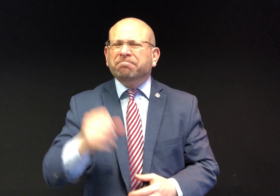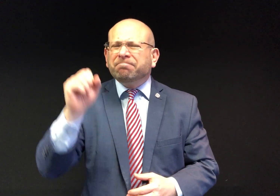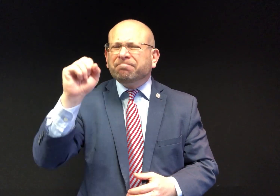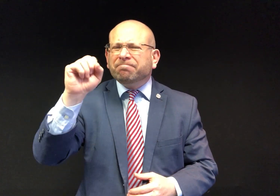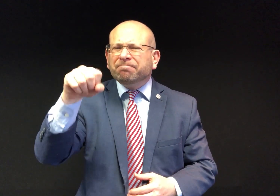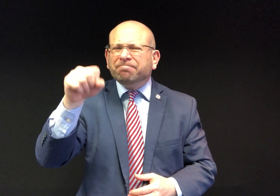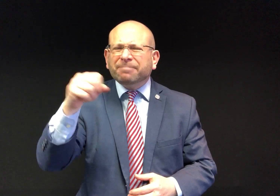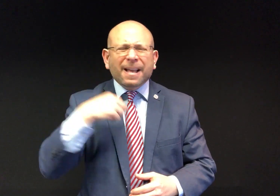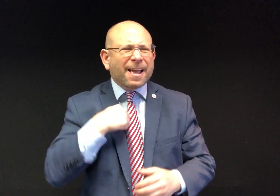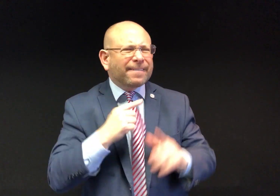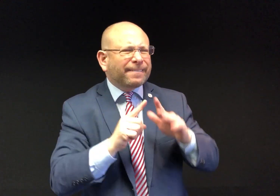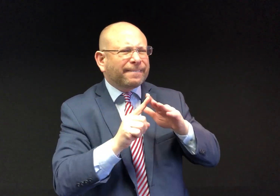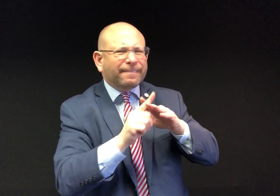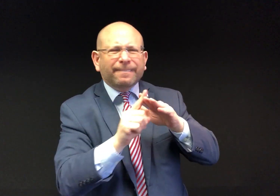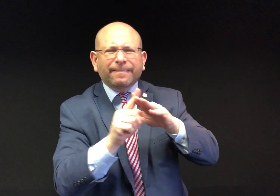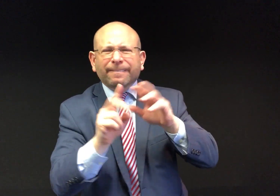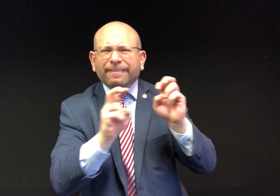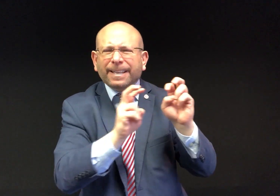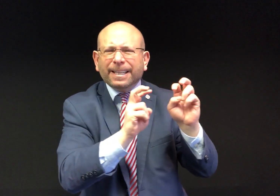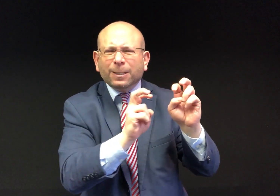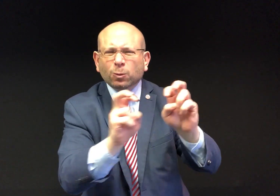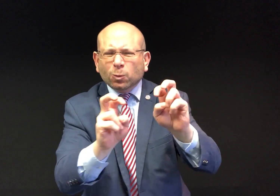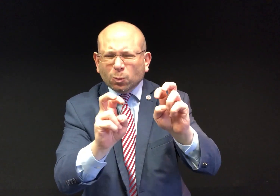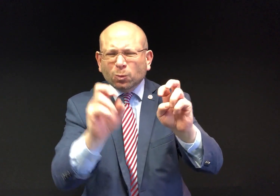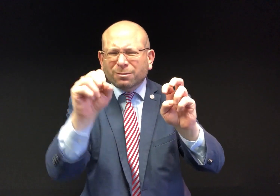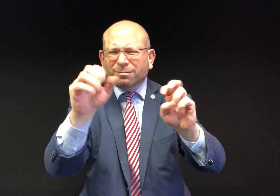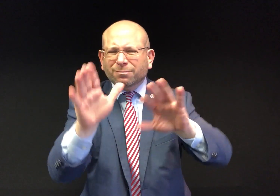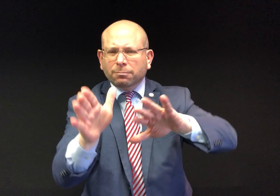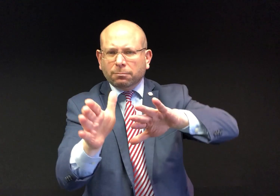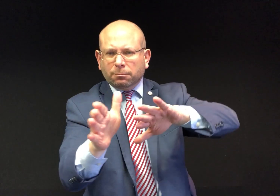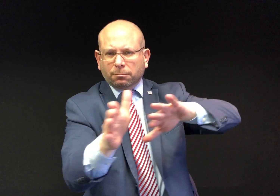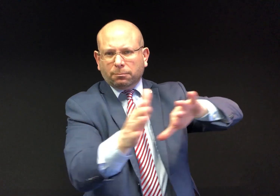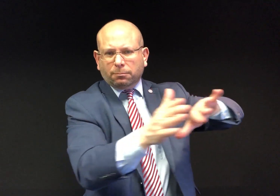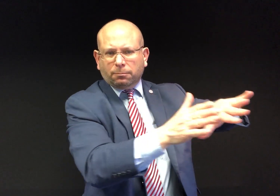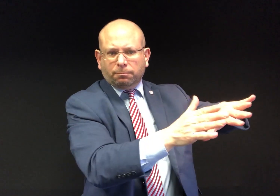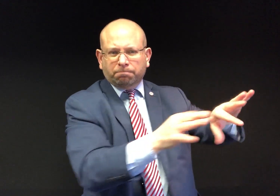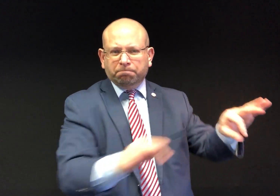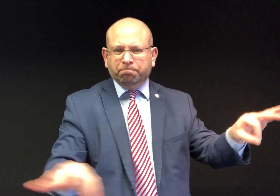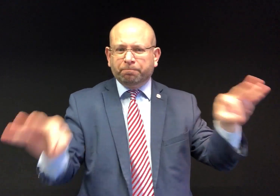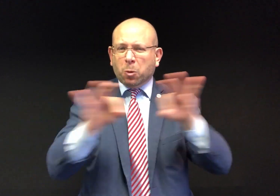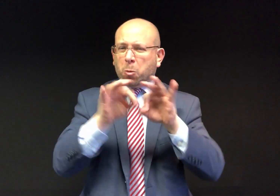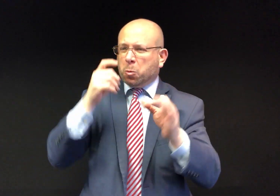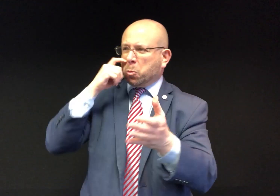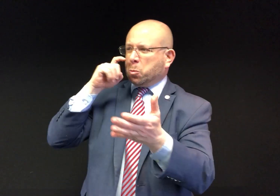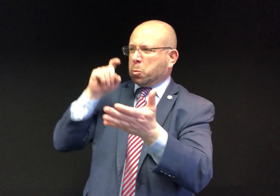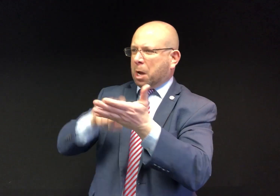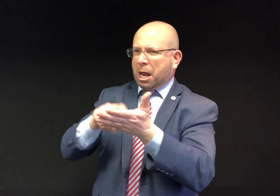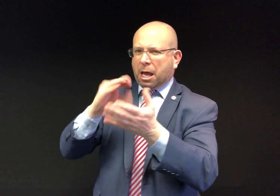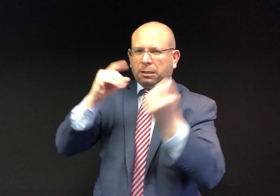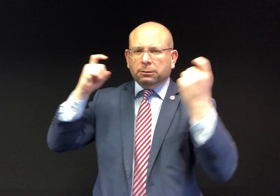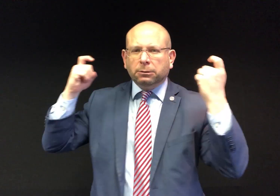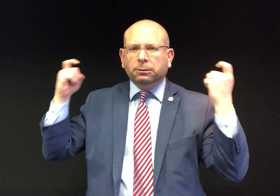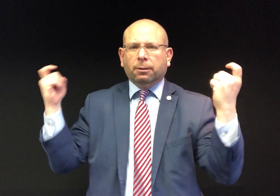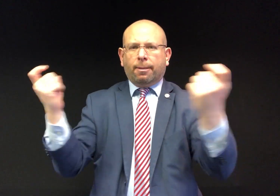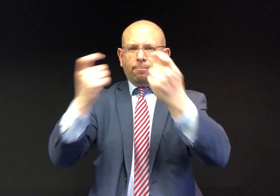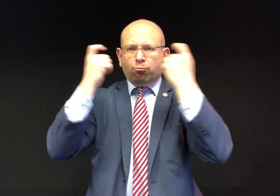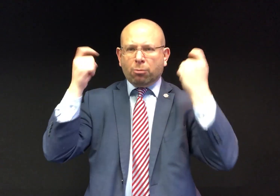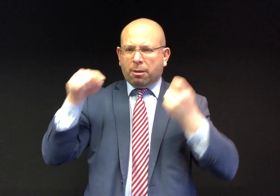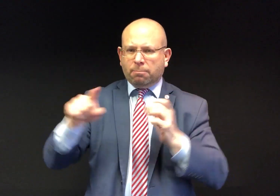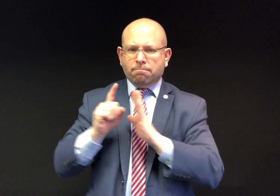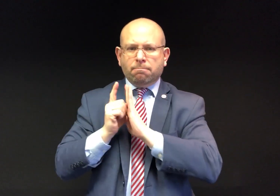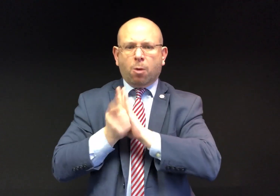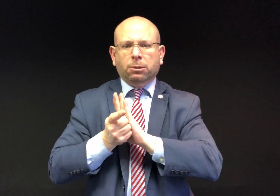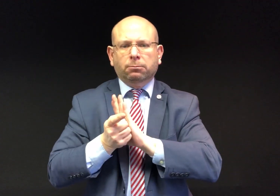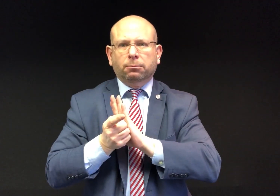While there are some issues, we must recognize this breakthrough and celebrate this moment.